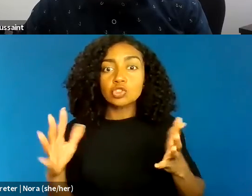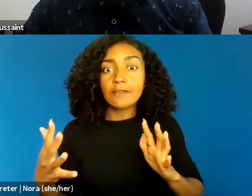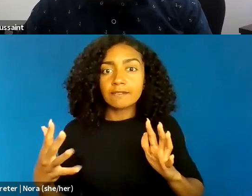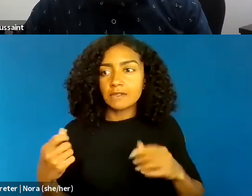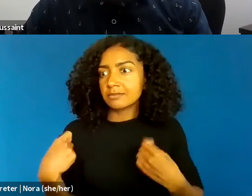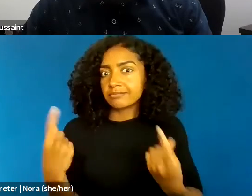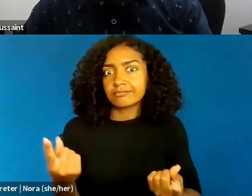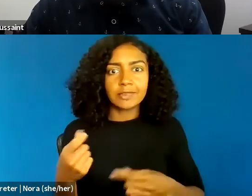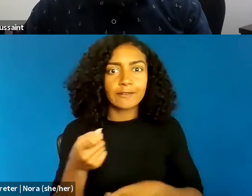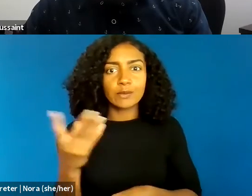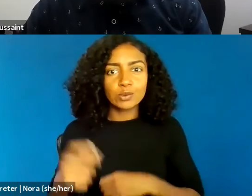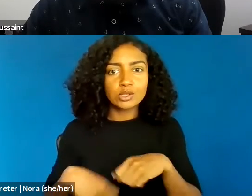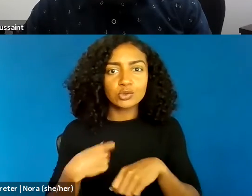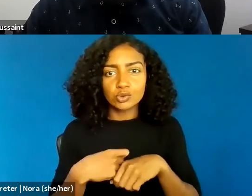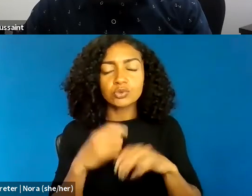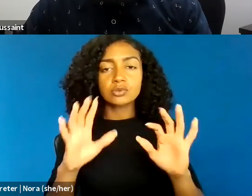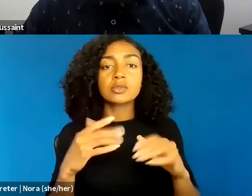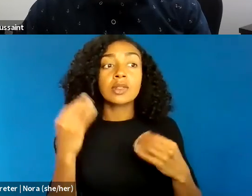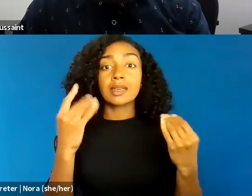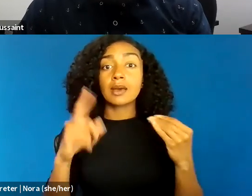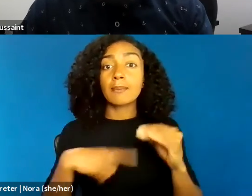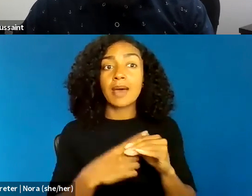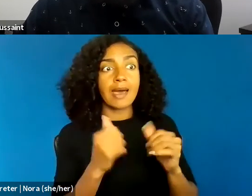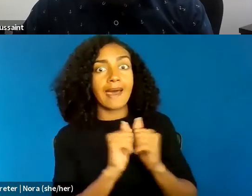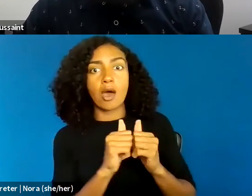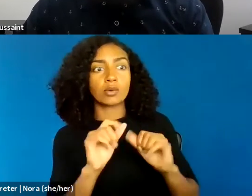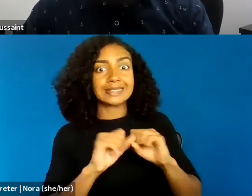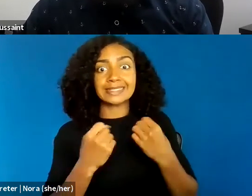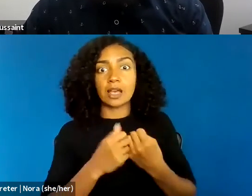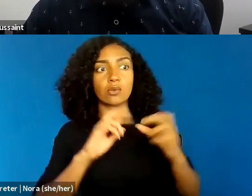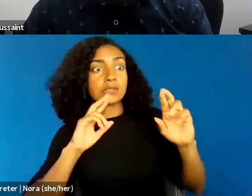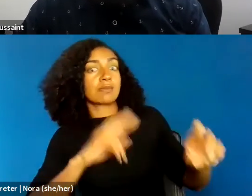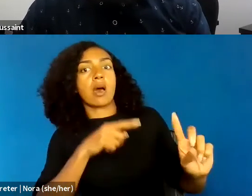You know, when we think about the response to George Floyd, it's sort of interesting how,